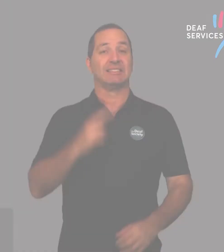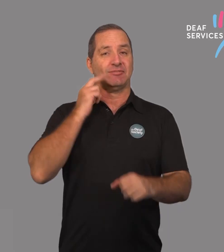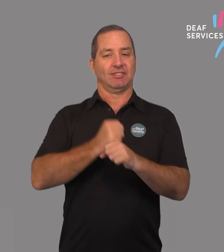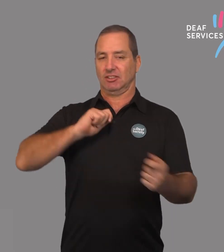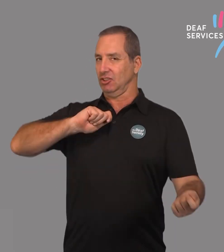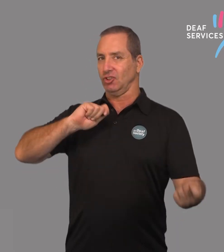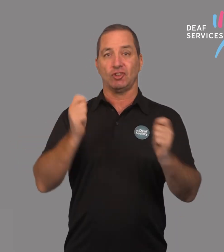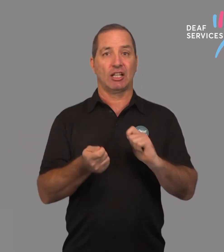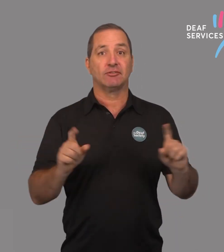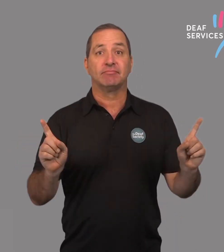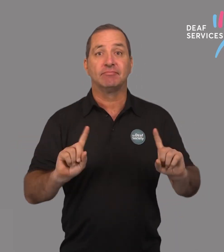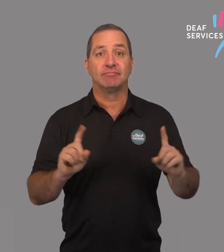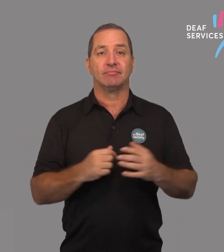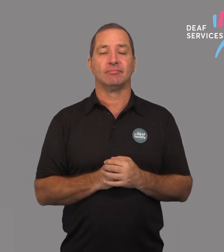For The Deaf Society, changes include: